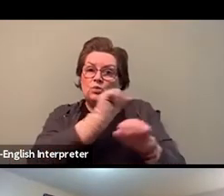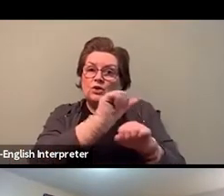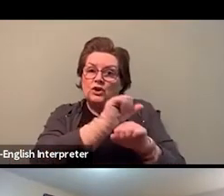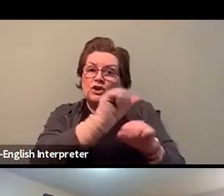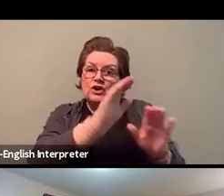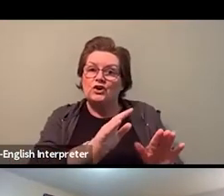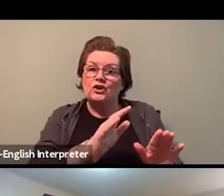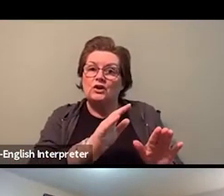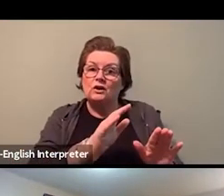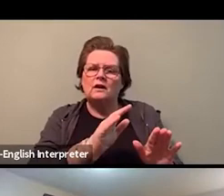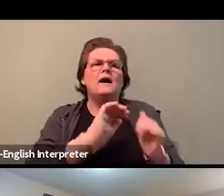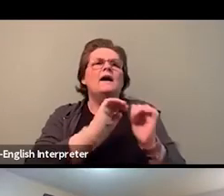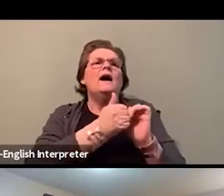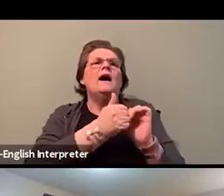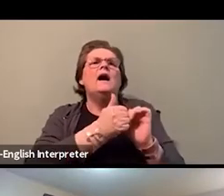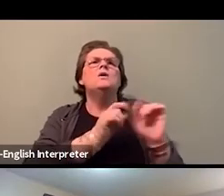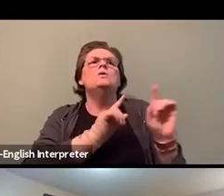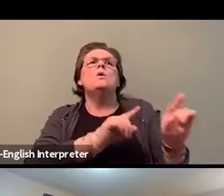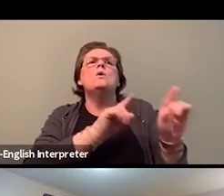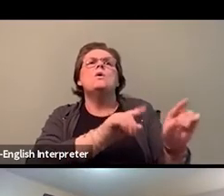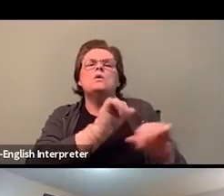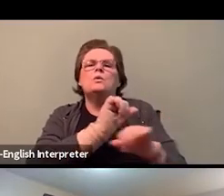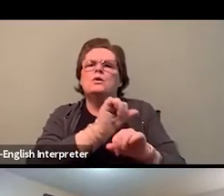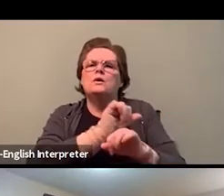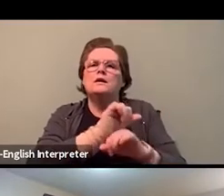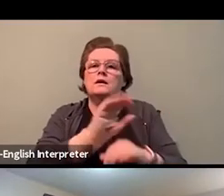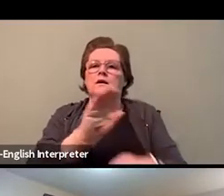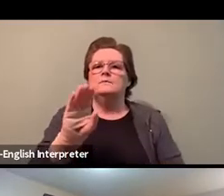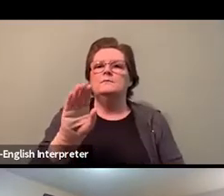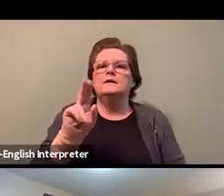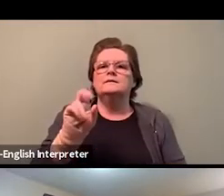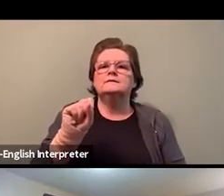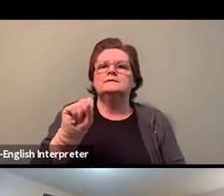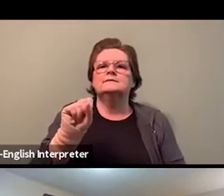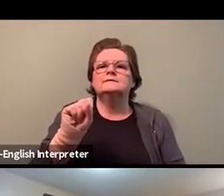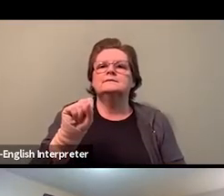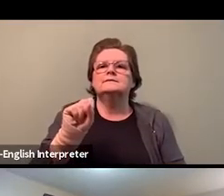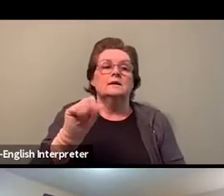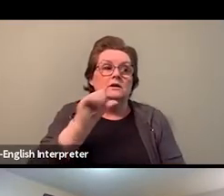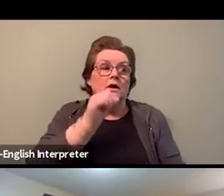where they cannot get to work safely. You know, where they cannot socially distanced.